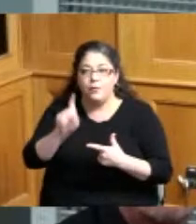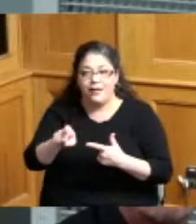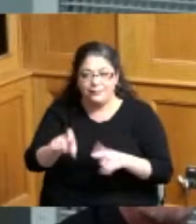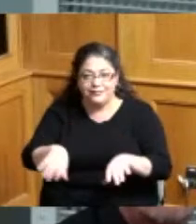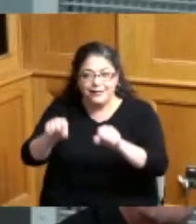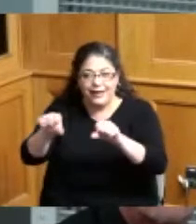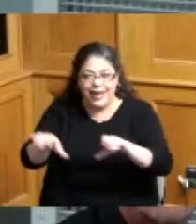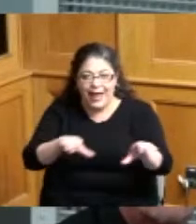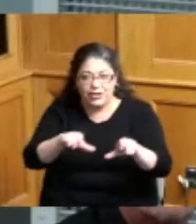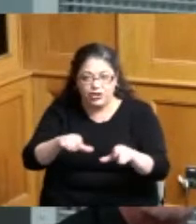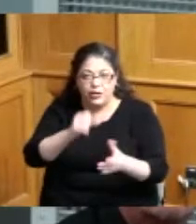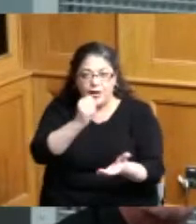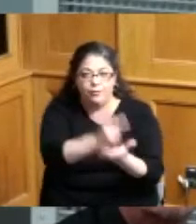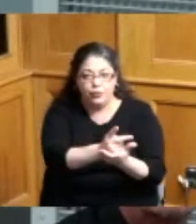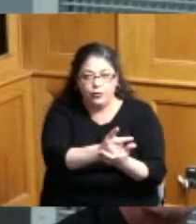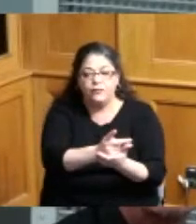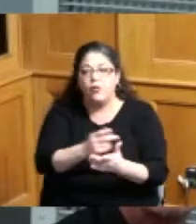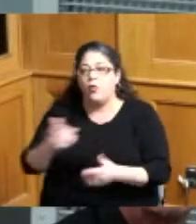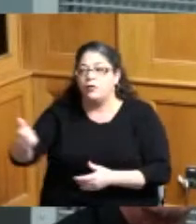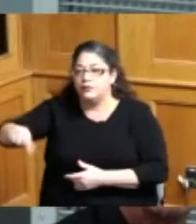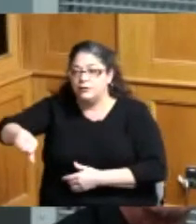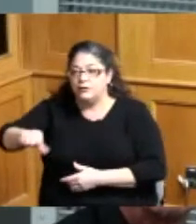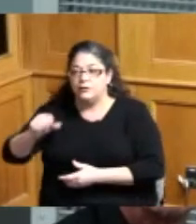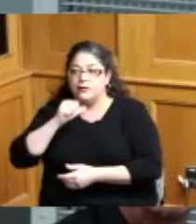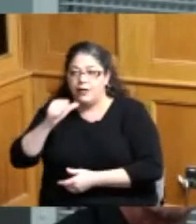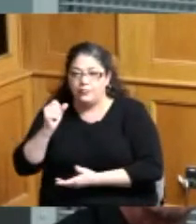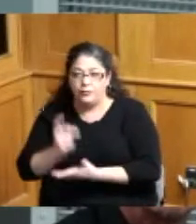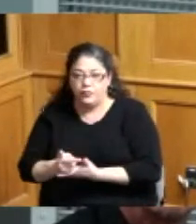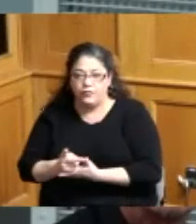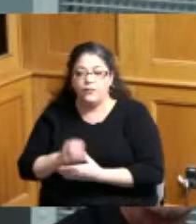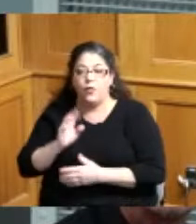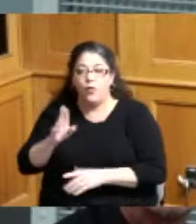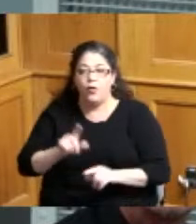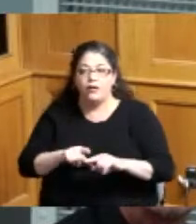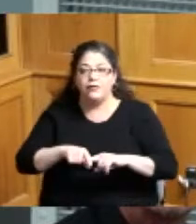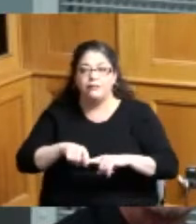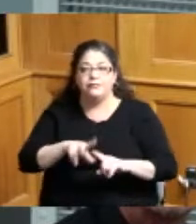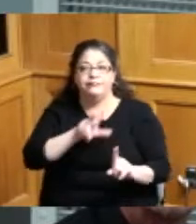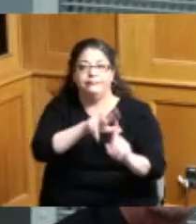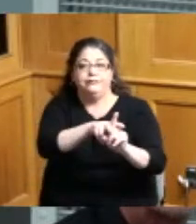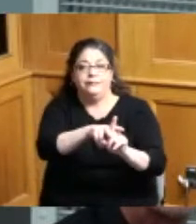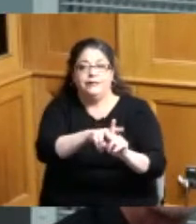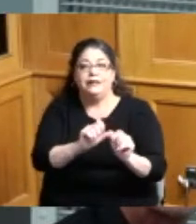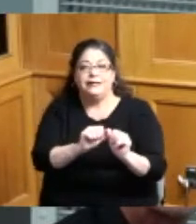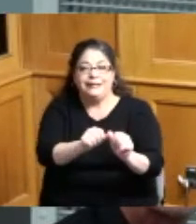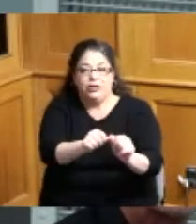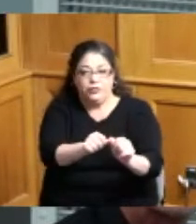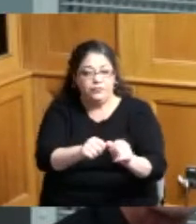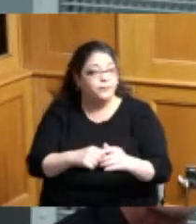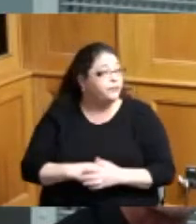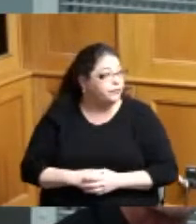approve the vacation or not approve it or you can continue the hearing okay Madam President I would